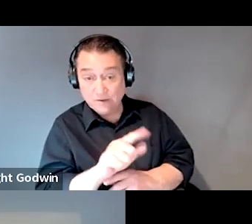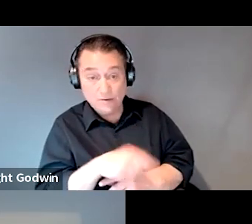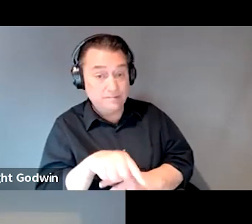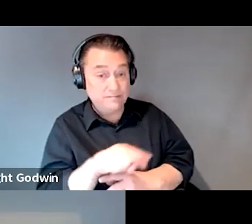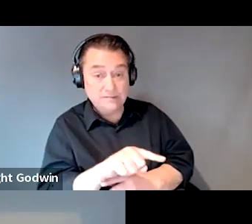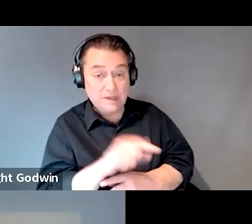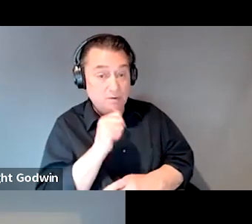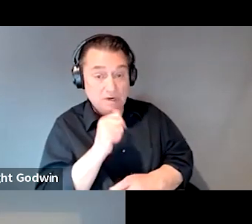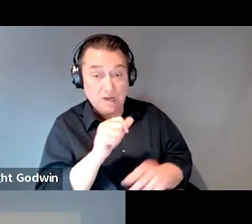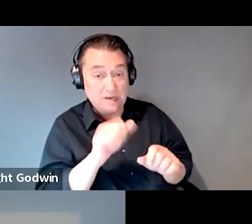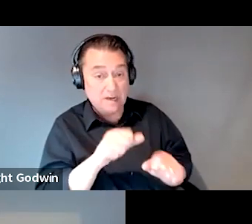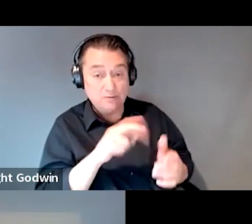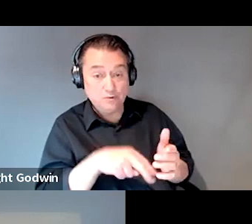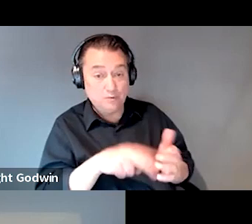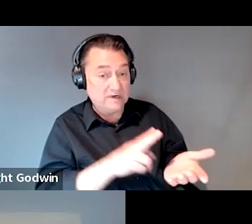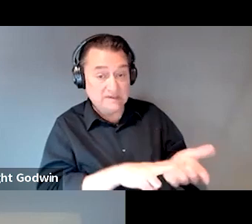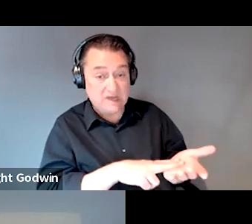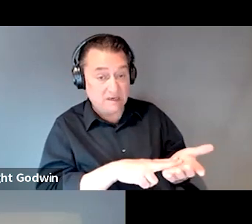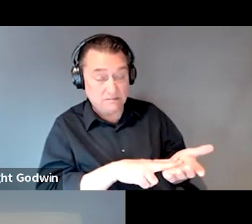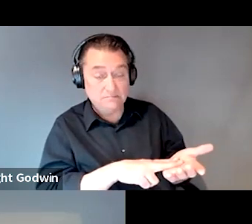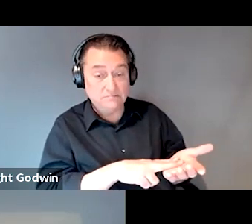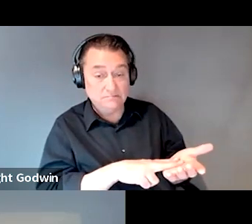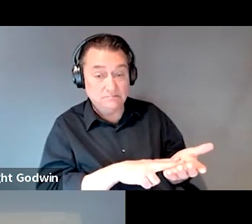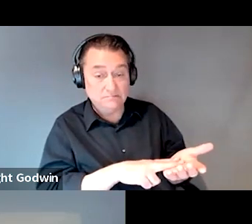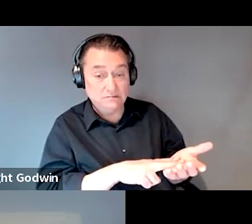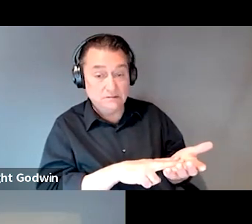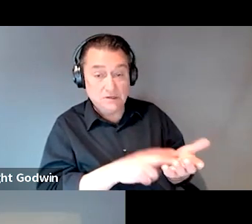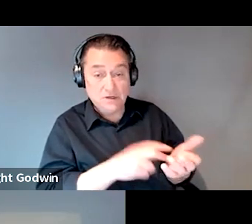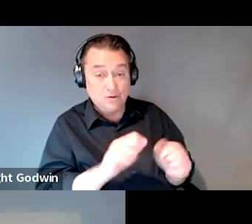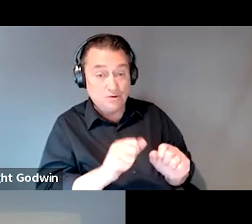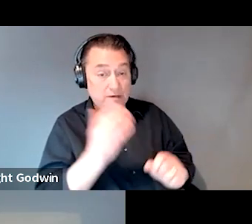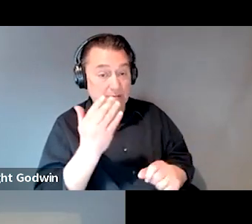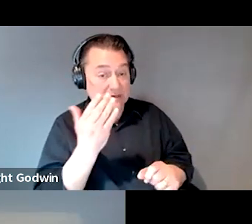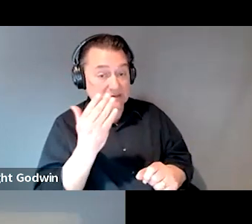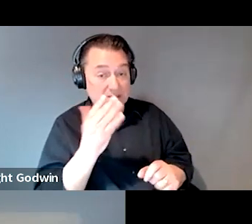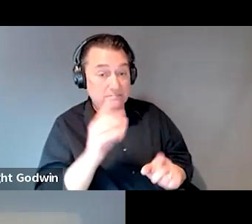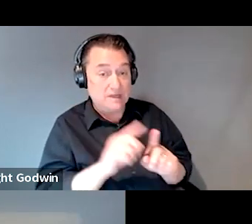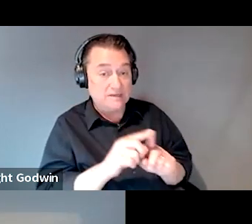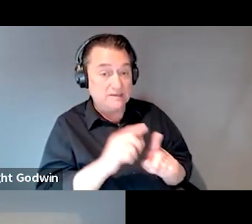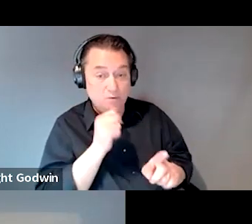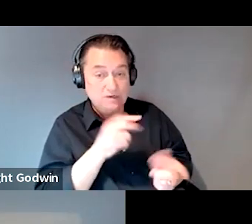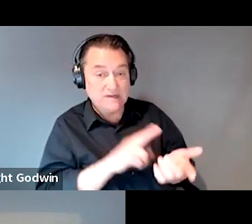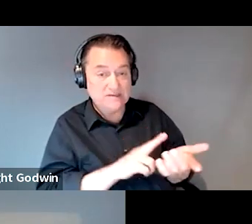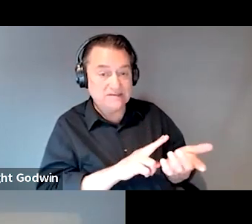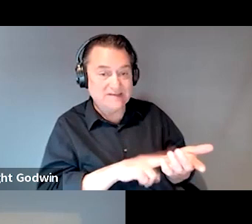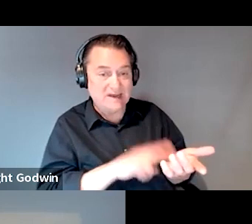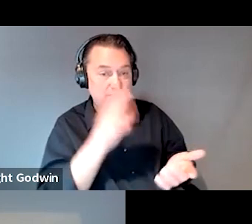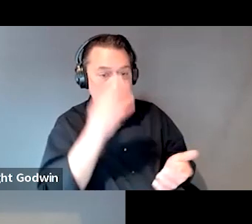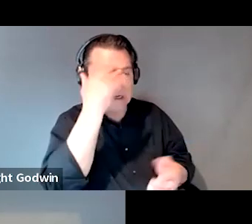unable to read and sign it and, you know, just try to make it seem like they just wouldn't sign it due to time constraints and I really just had to give it over there.